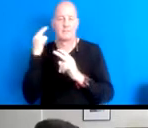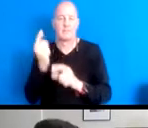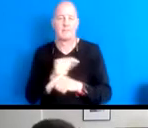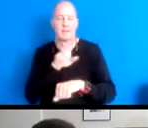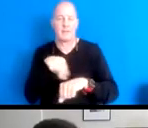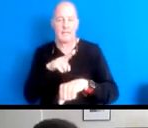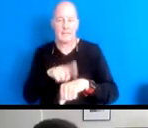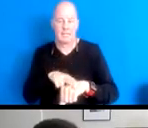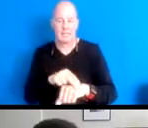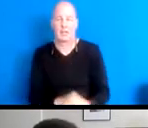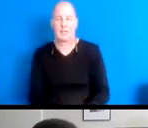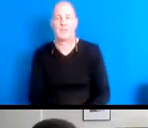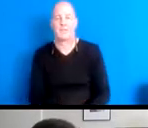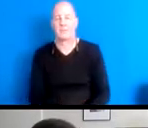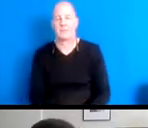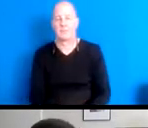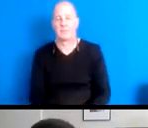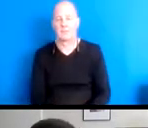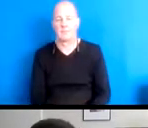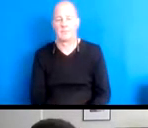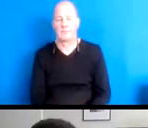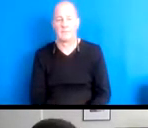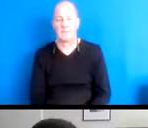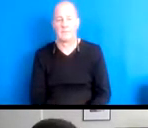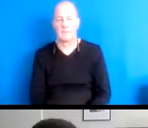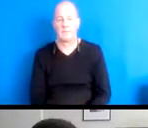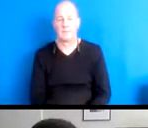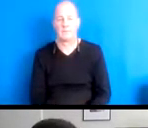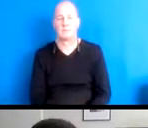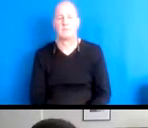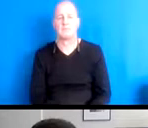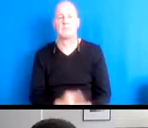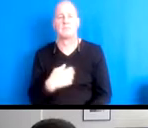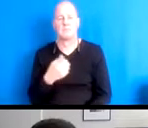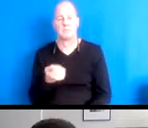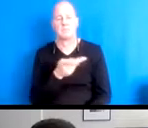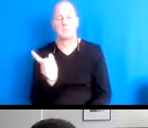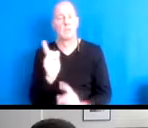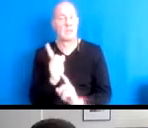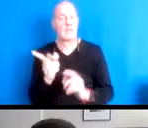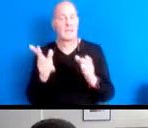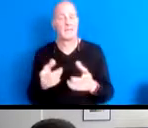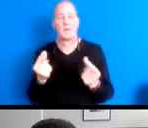16:27:06 And yeah, with a couple of minutes that we have left, I want to just read this